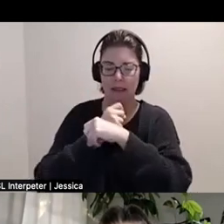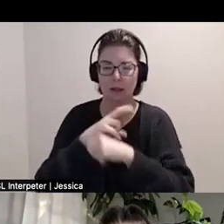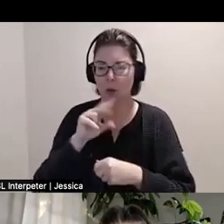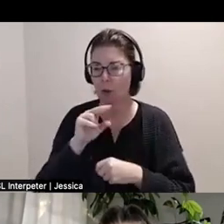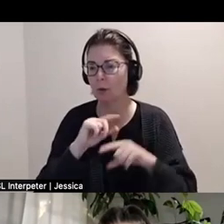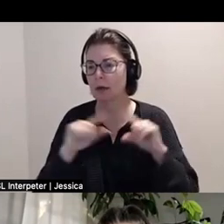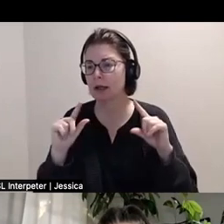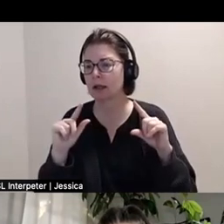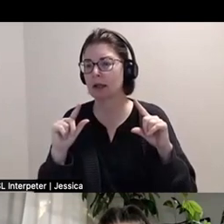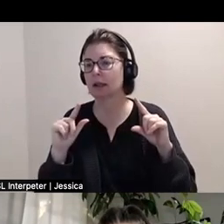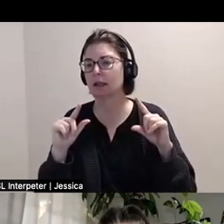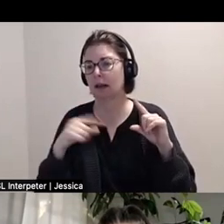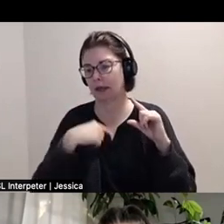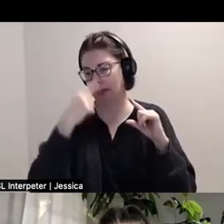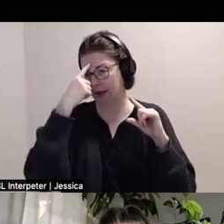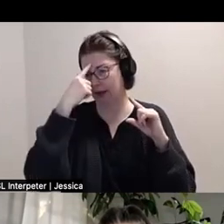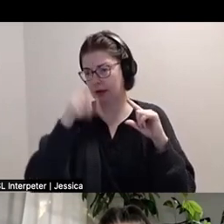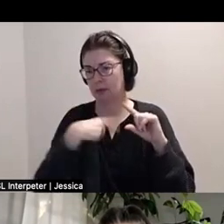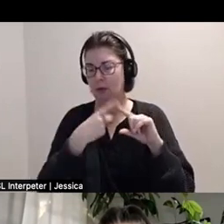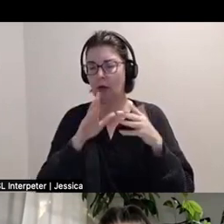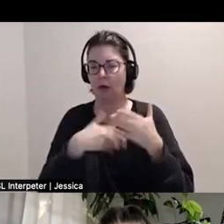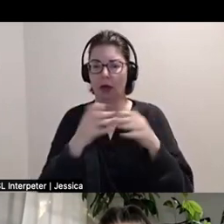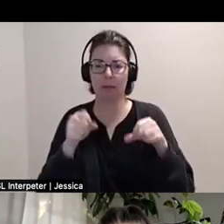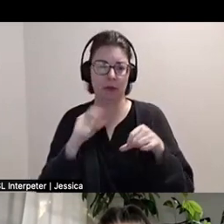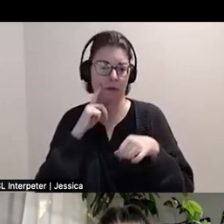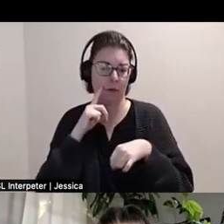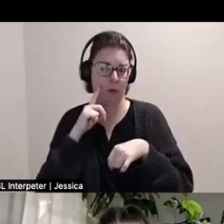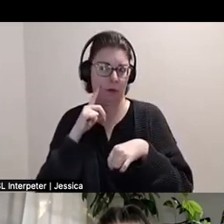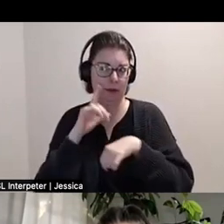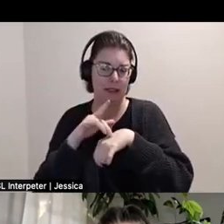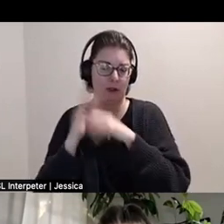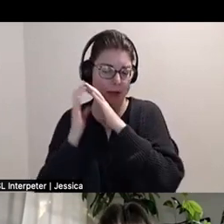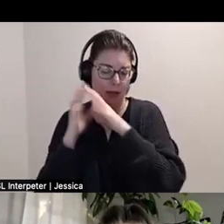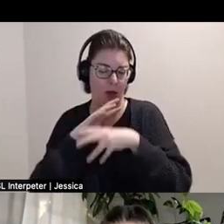just thinking about like, all the potentials of touch pillows and filling that with all kinds of things.